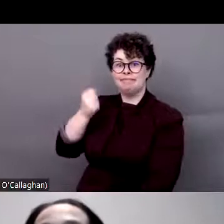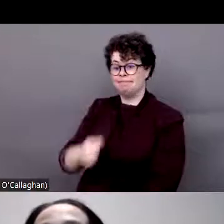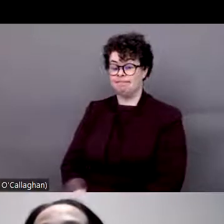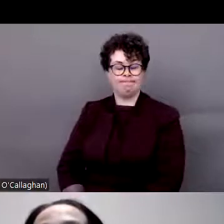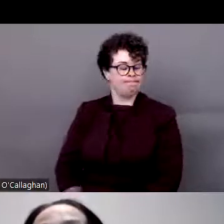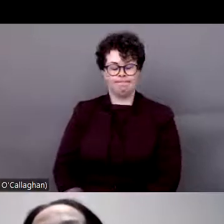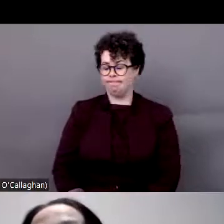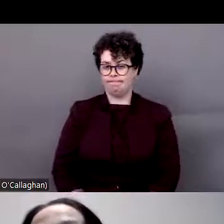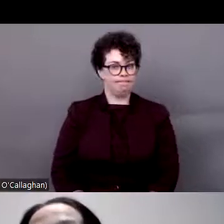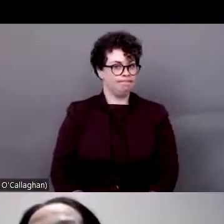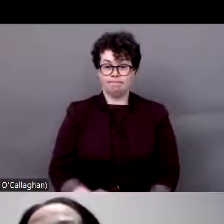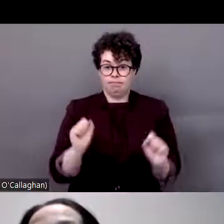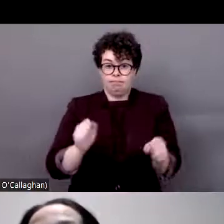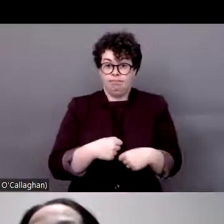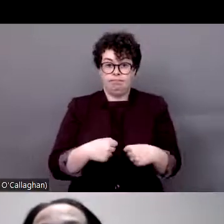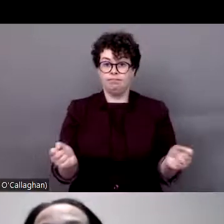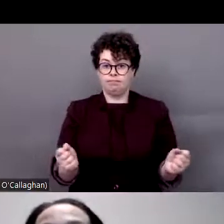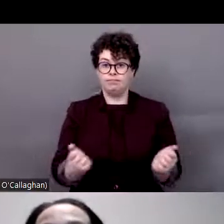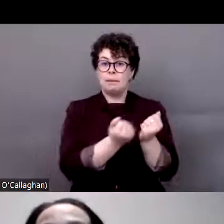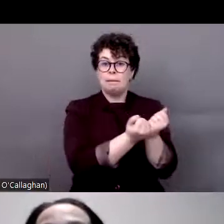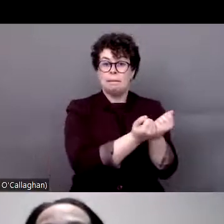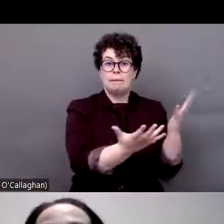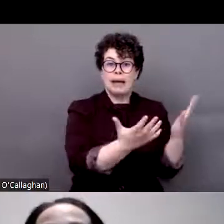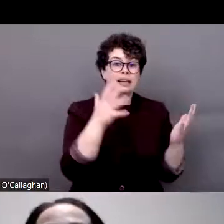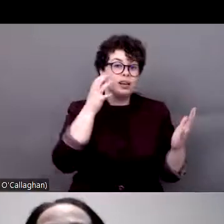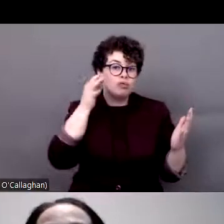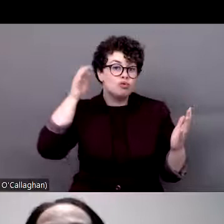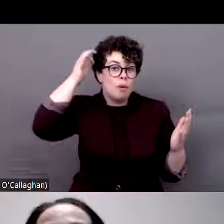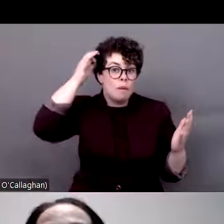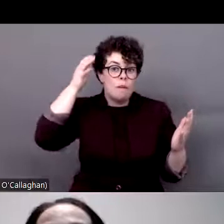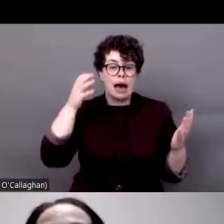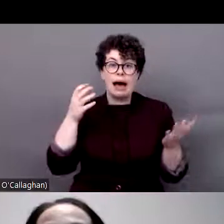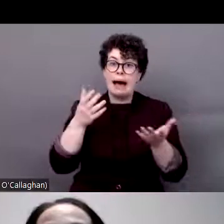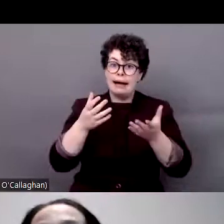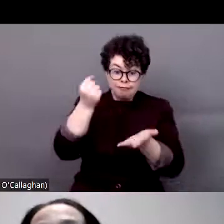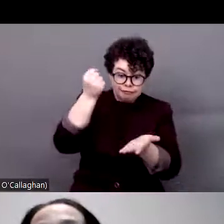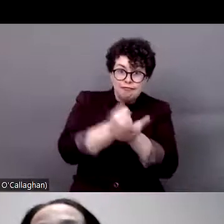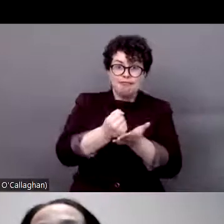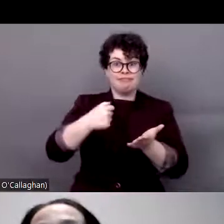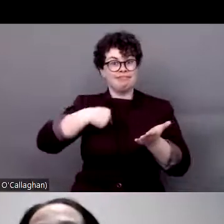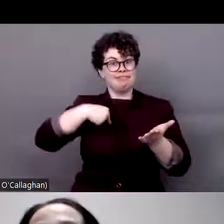of Roma have lack of documentation.